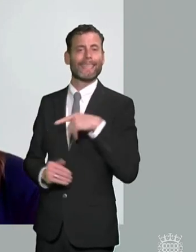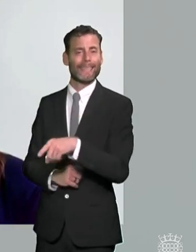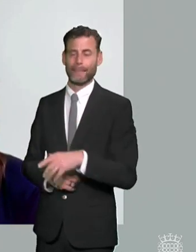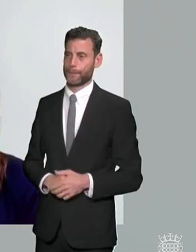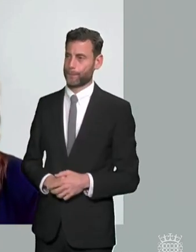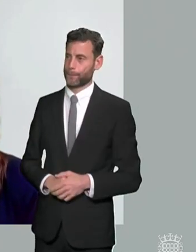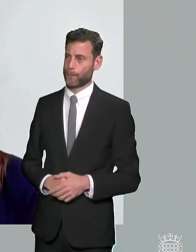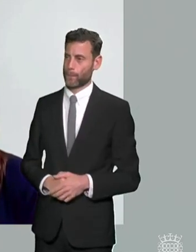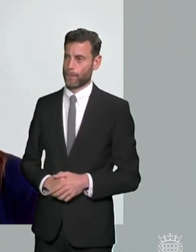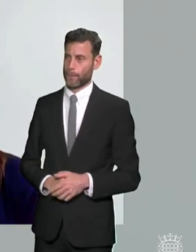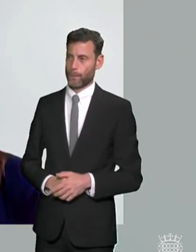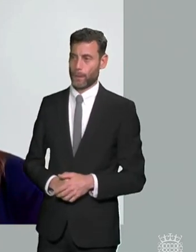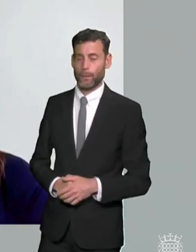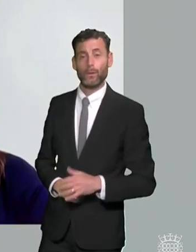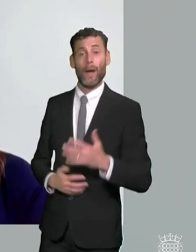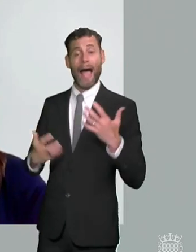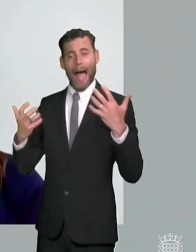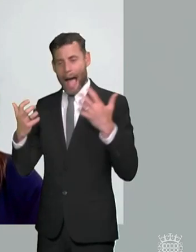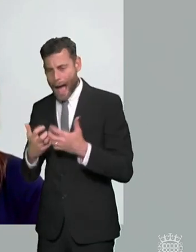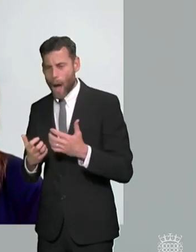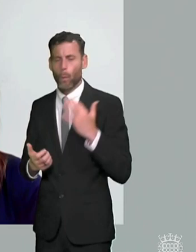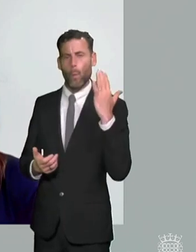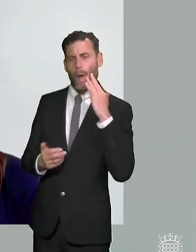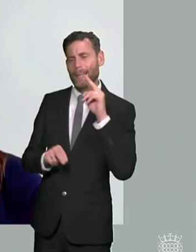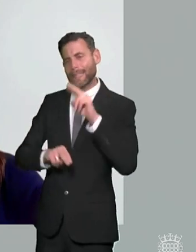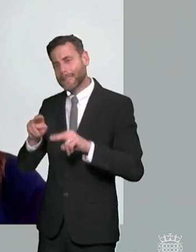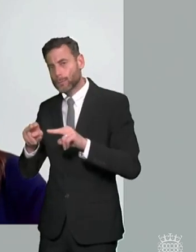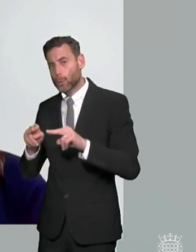should take place who should be involved in the assessment process how the information